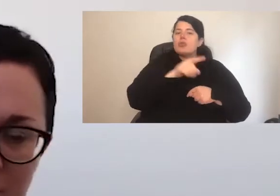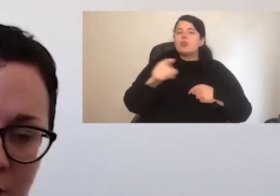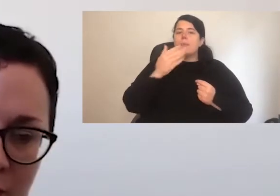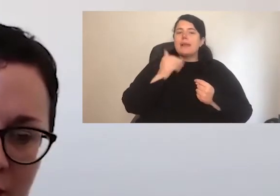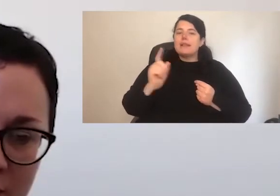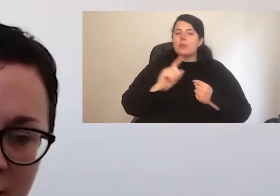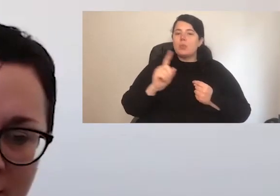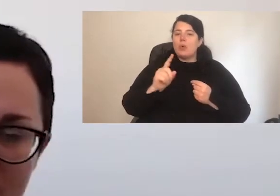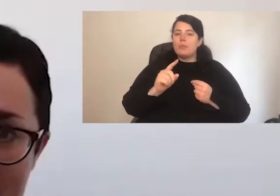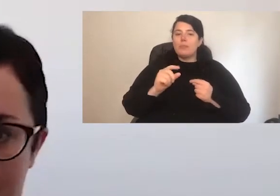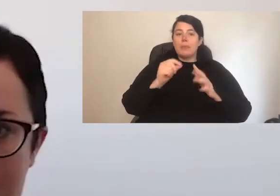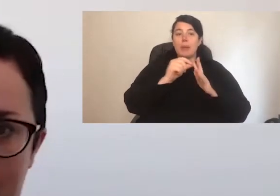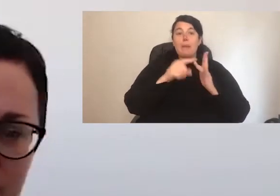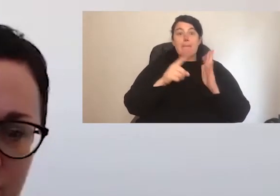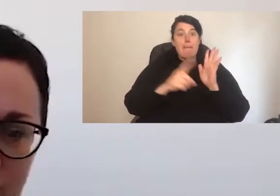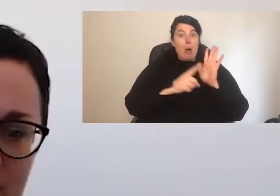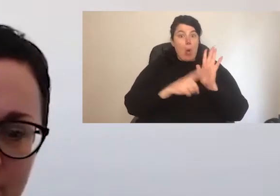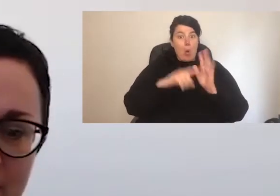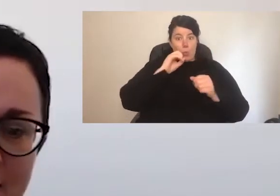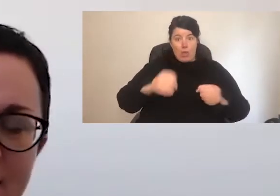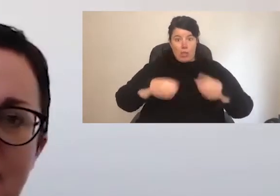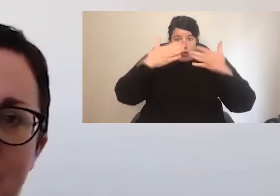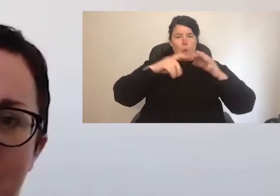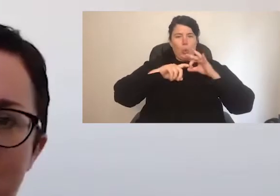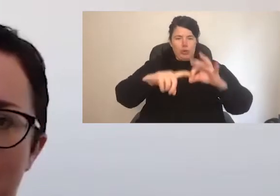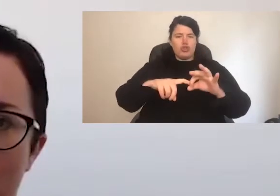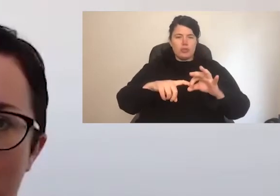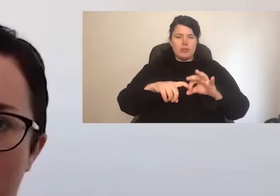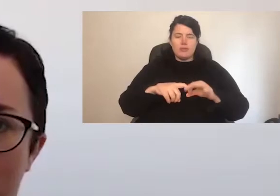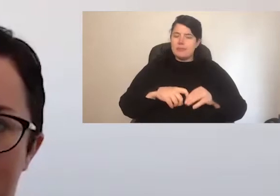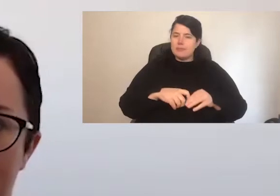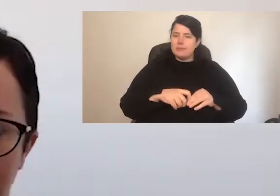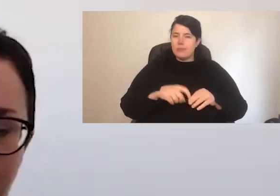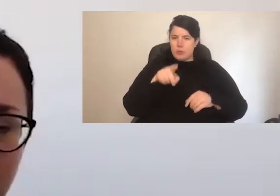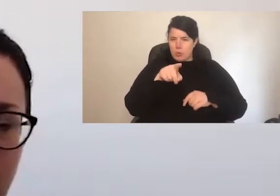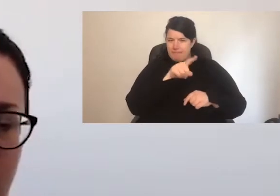poll that is about to pop up on your screen and let me know where you fit